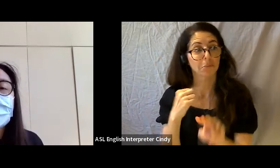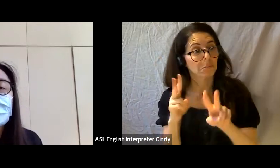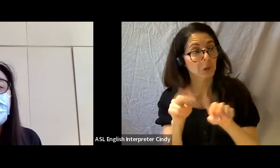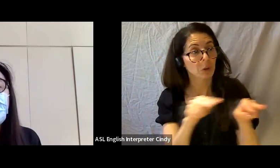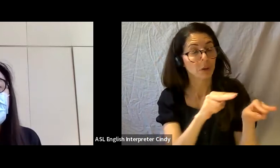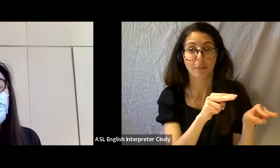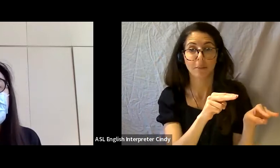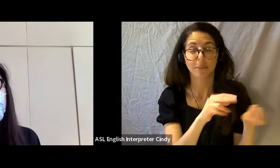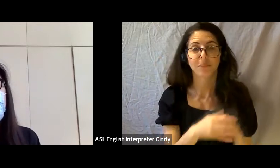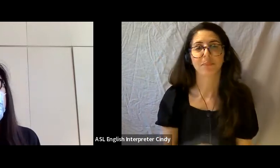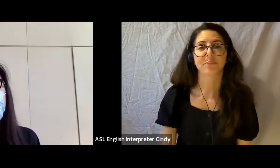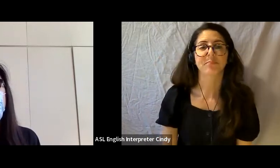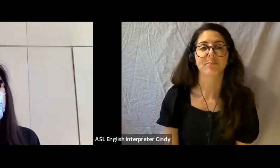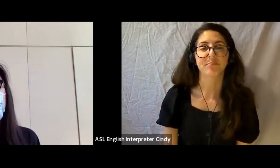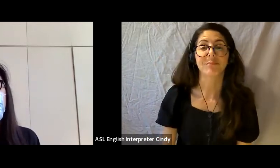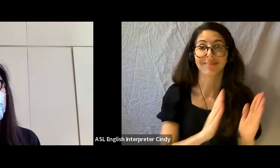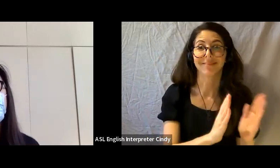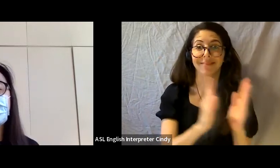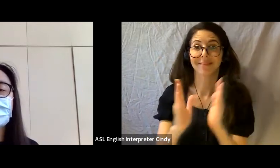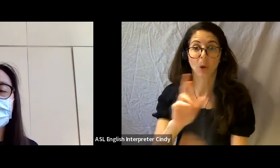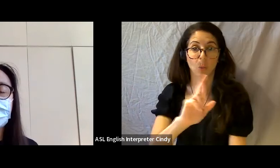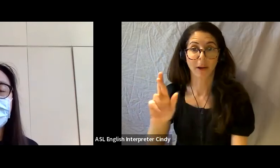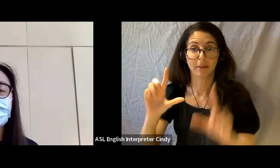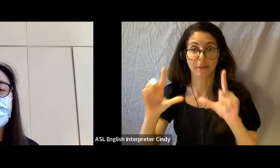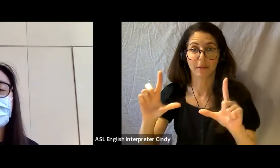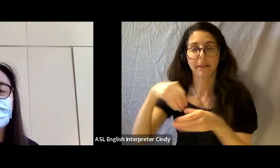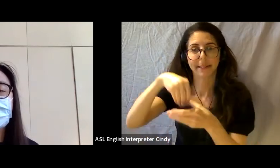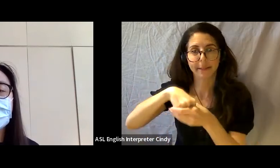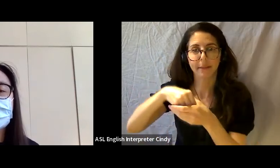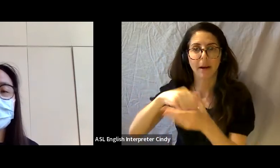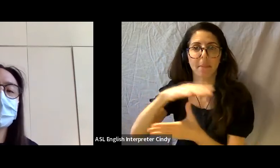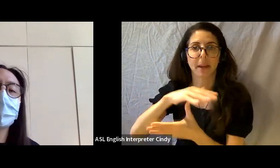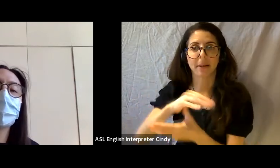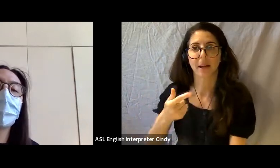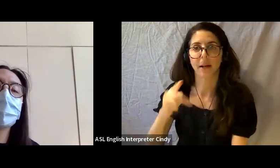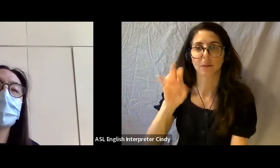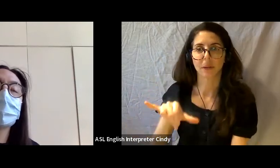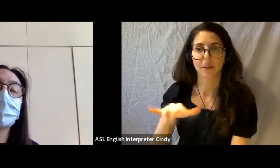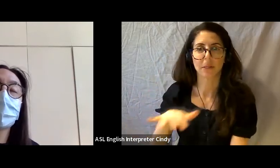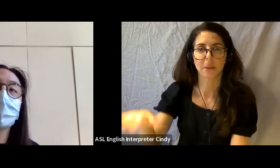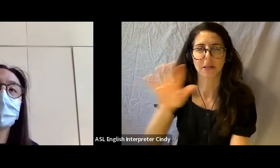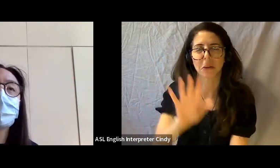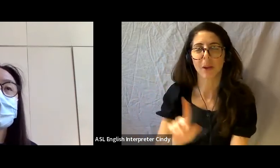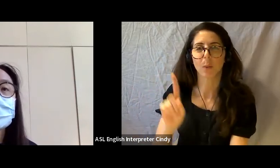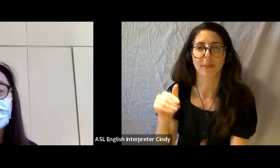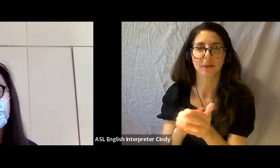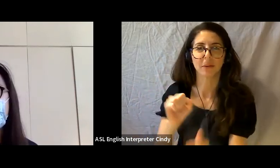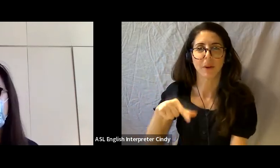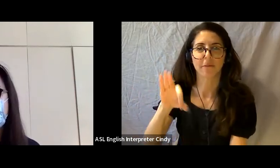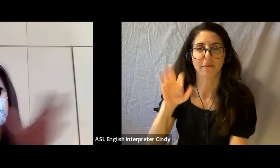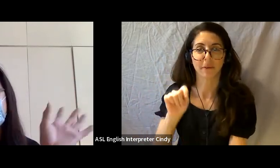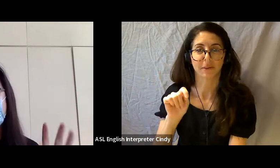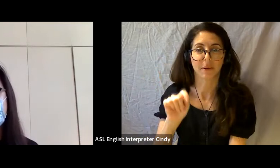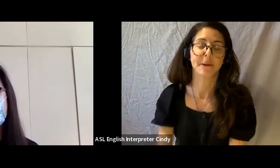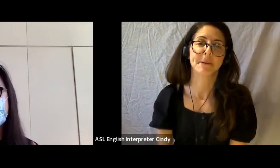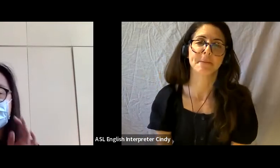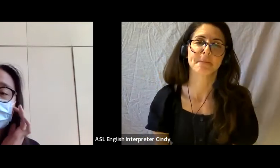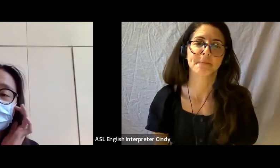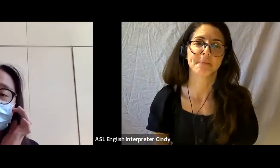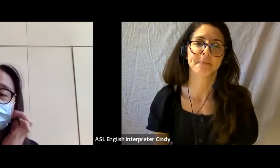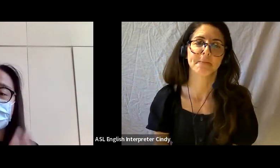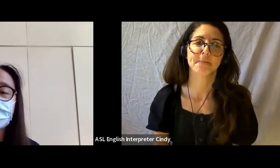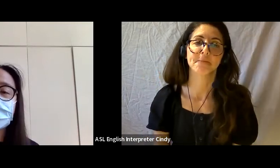And then on the right we’ve got the actual inside the main gallery space, which is about a 1000 square foot kind of, nondescript rectangle.